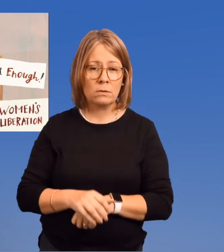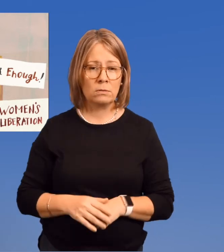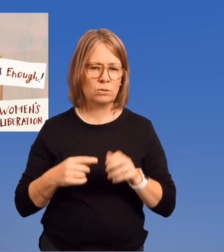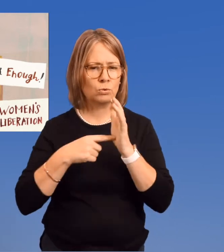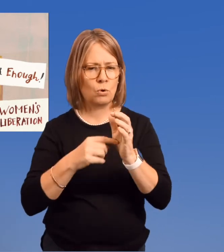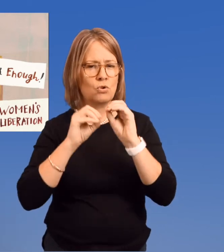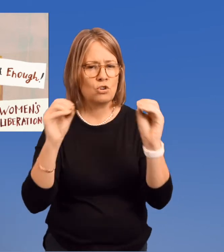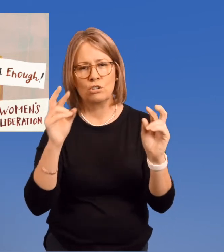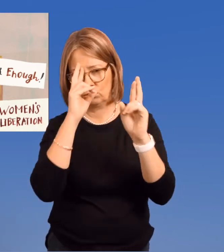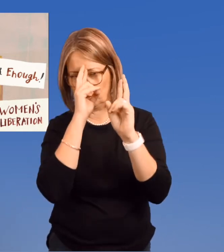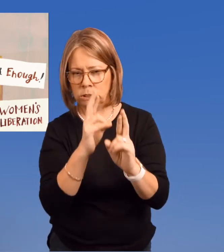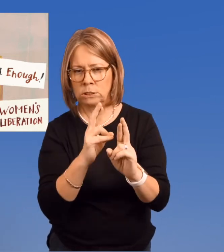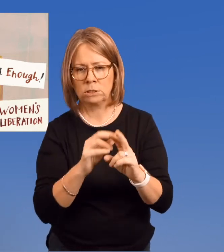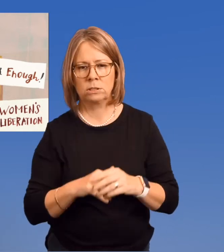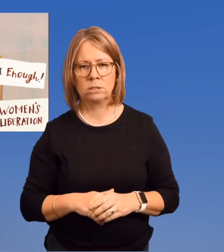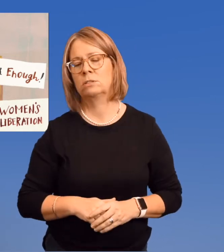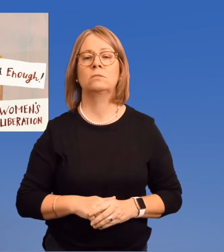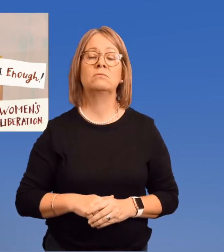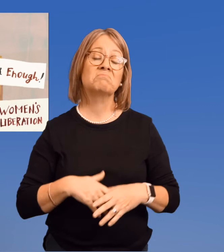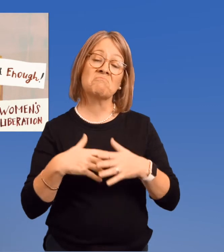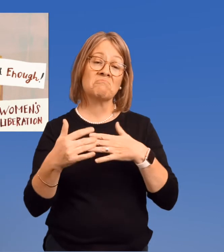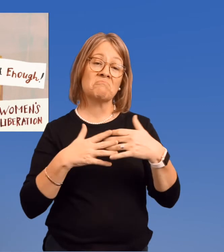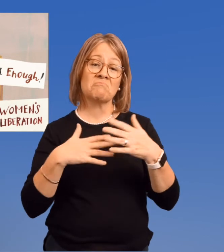There was no end to this disrespect.